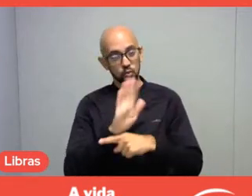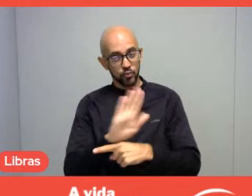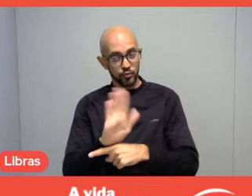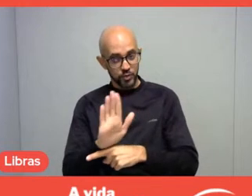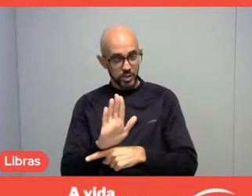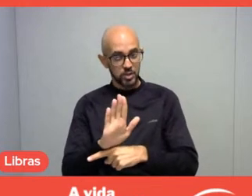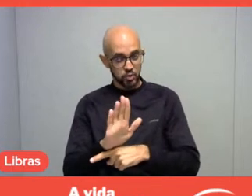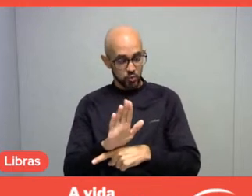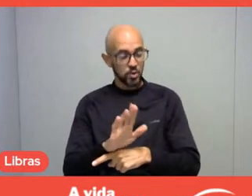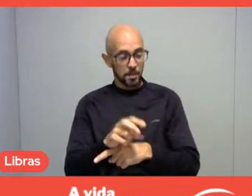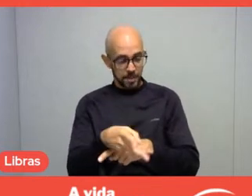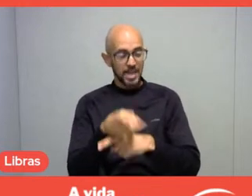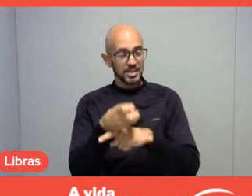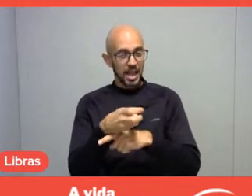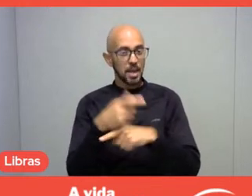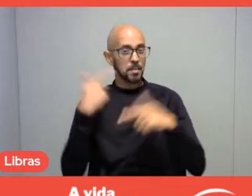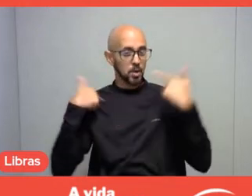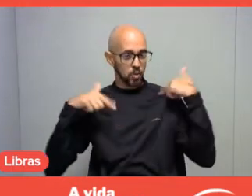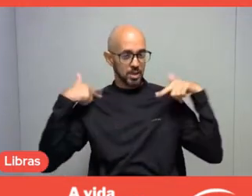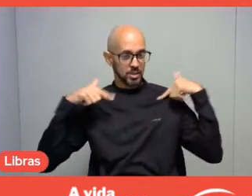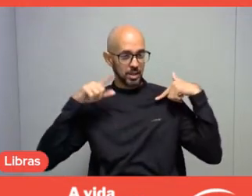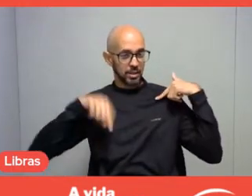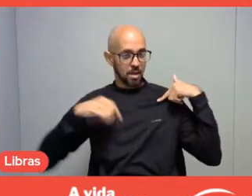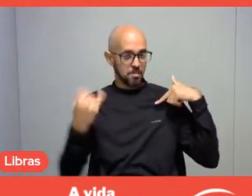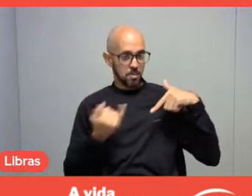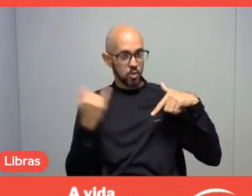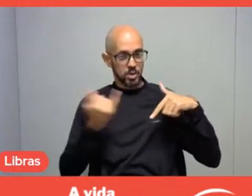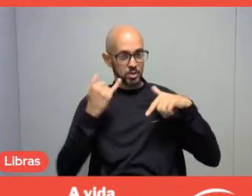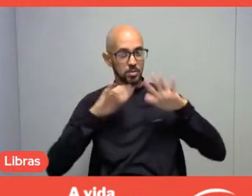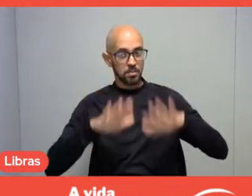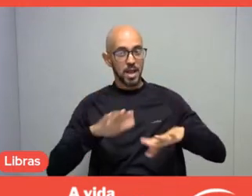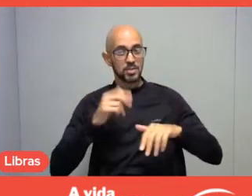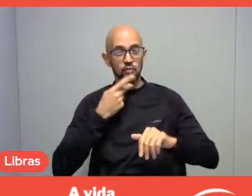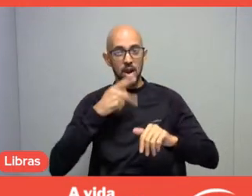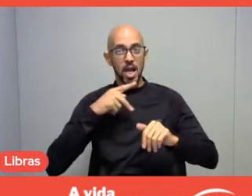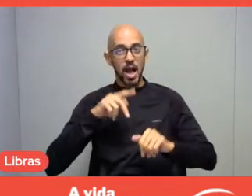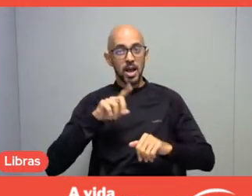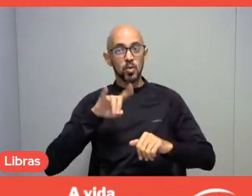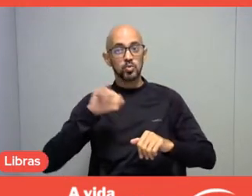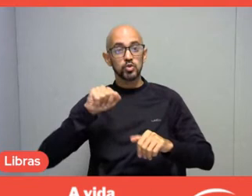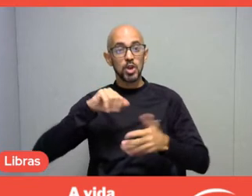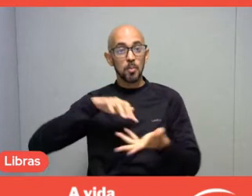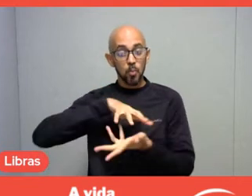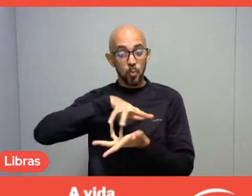but establishing a world day as World Leisure Day is giving global visibility to it .